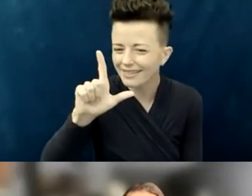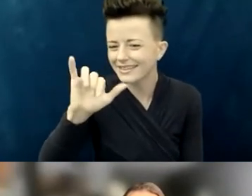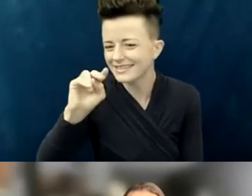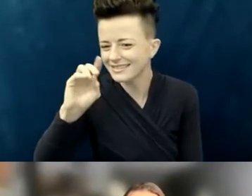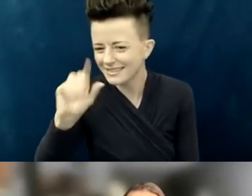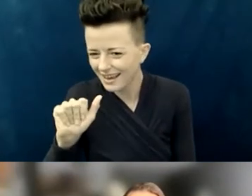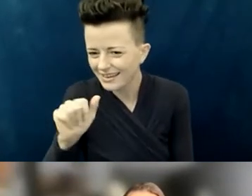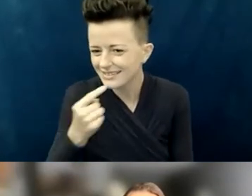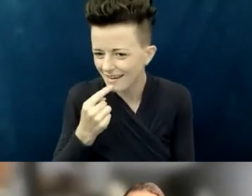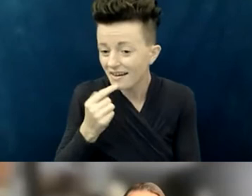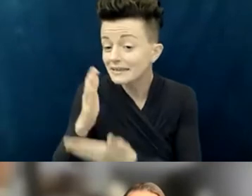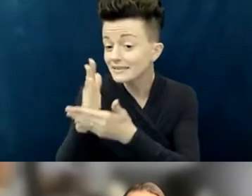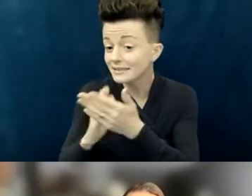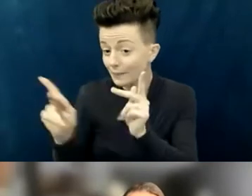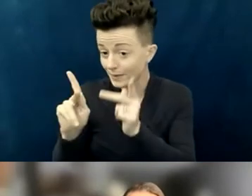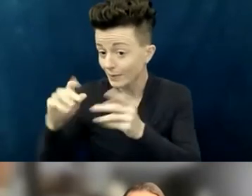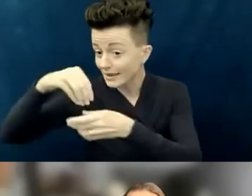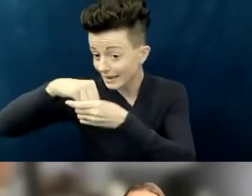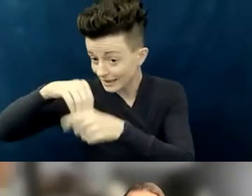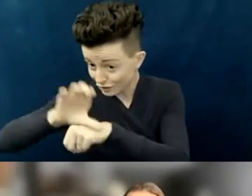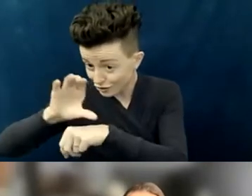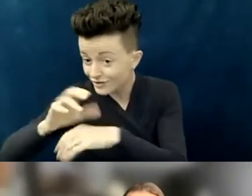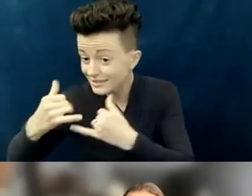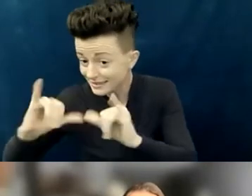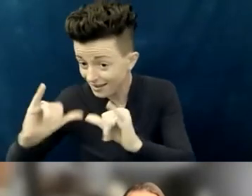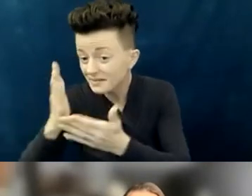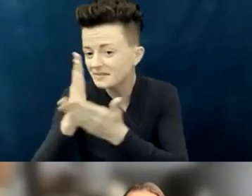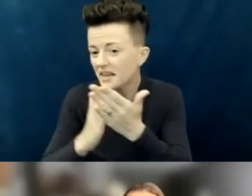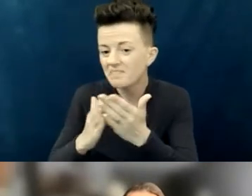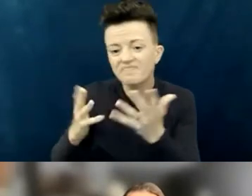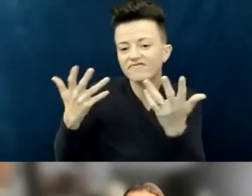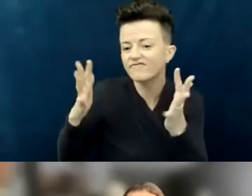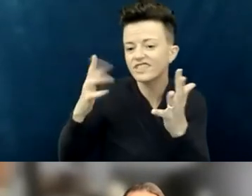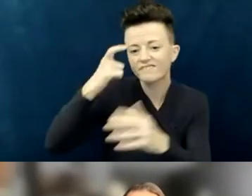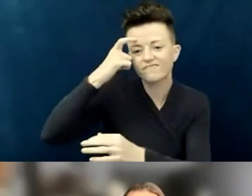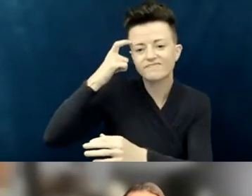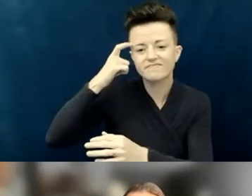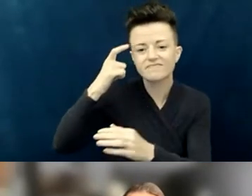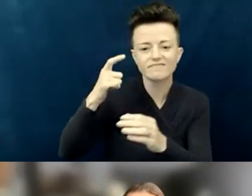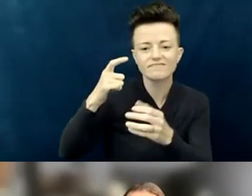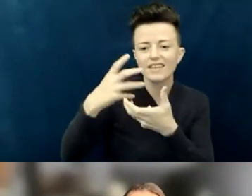some that have distanced, some that may have been hurt, or whatever that we don't even know of.